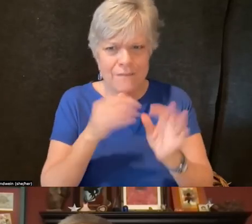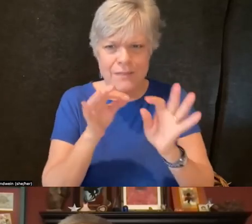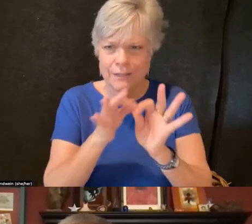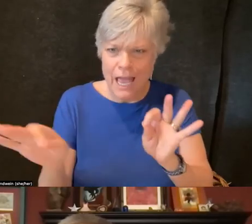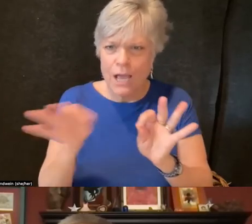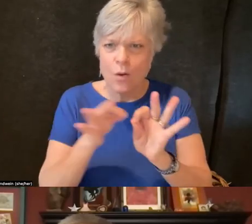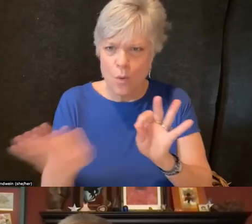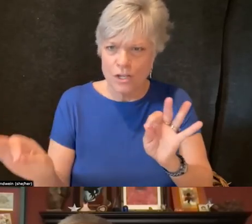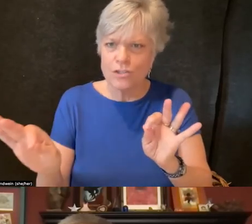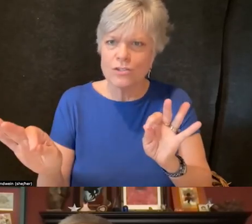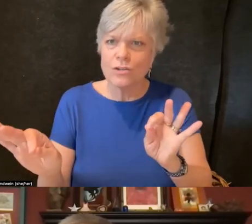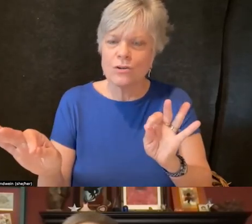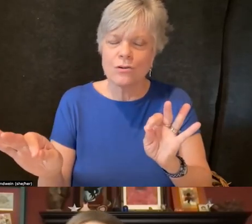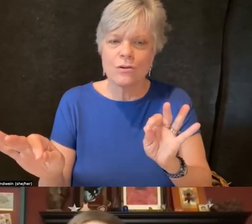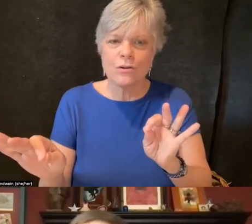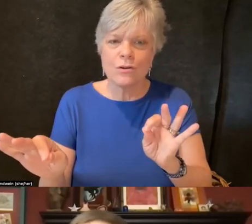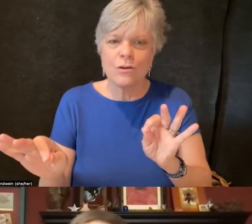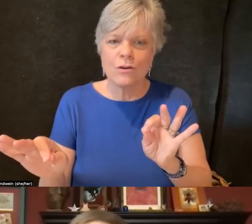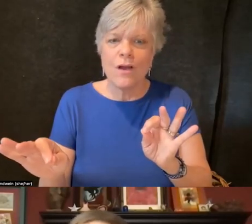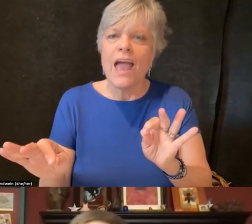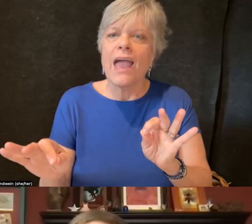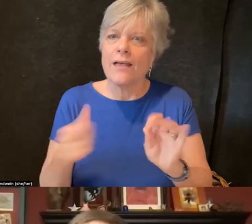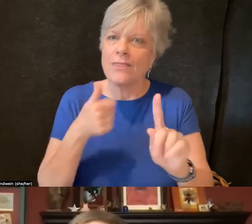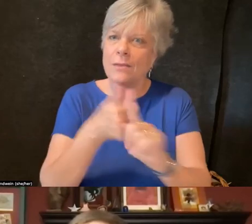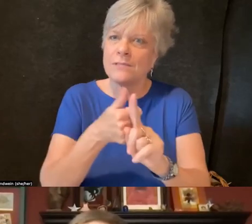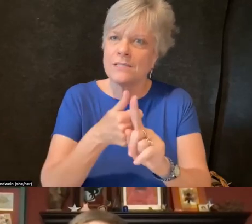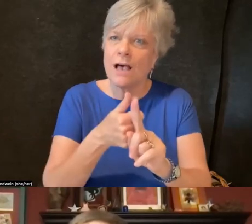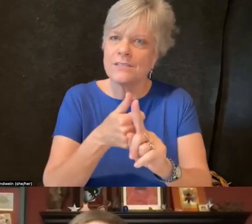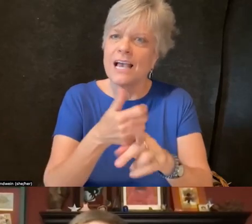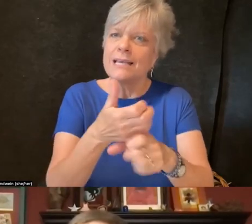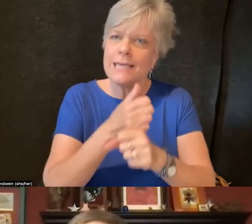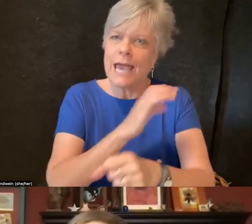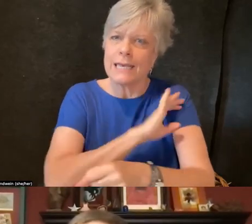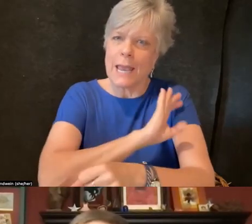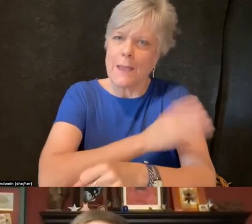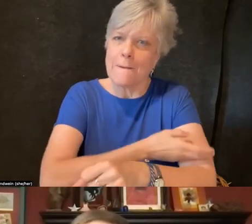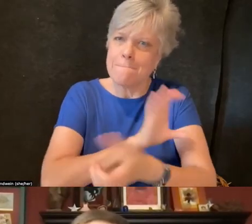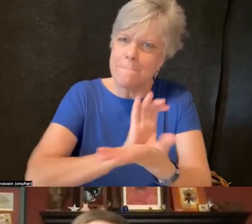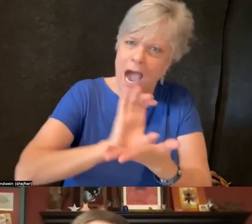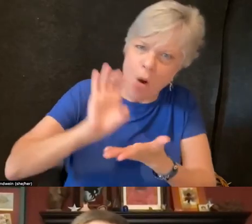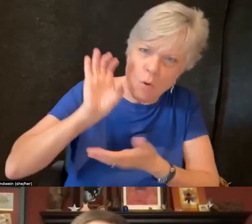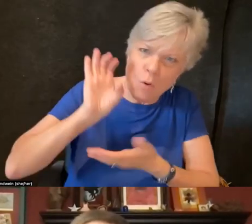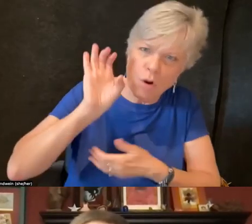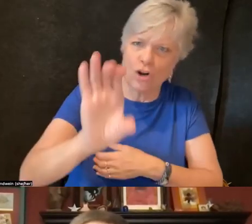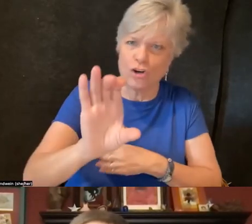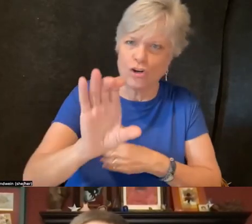and be empowered to talk about disability, not only in the disability space